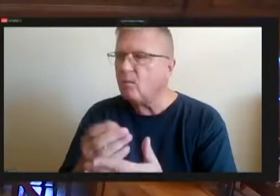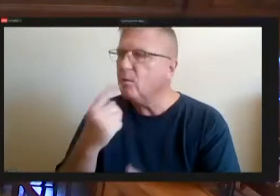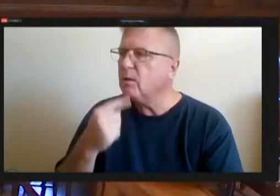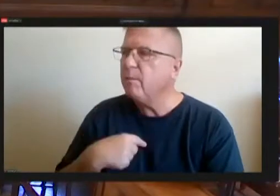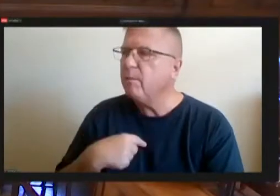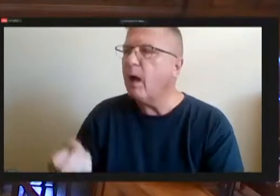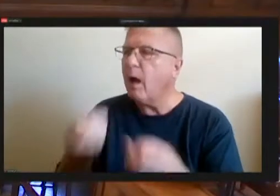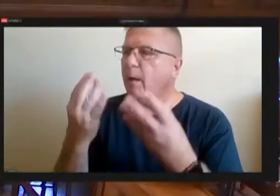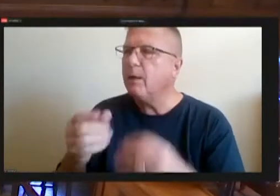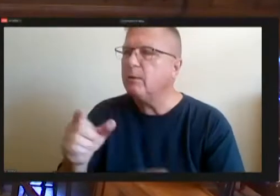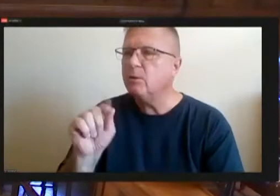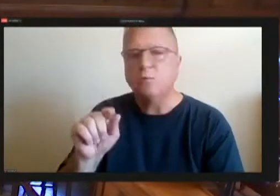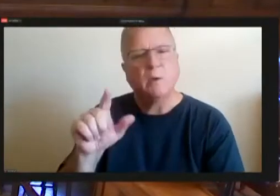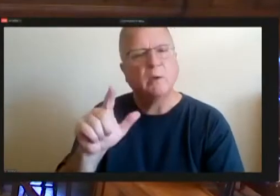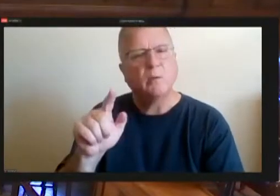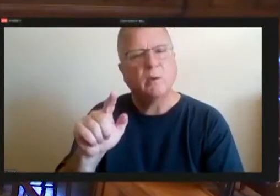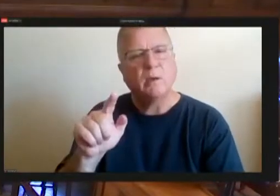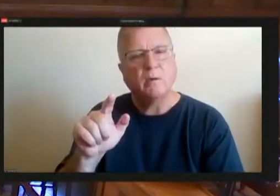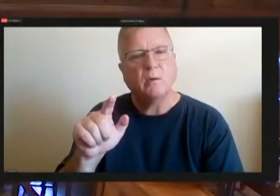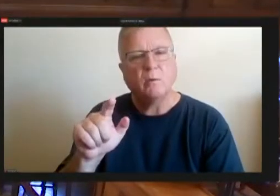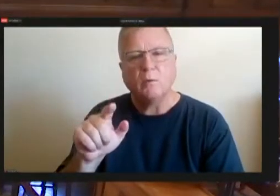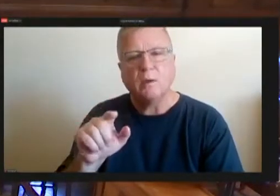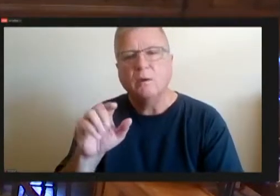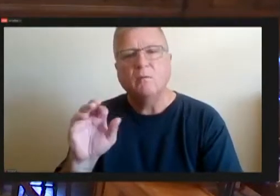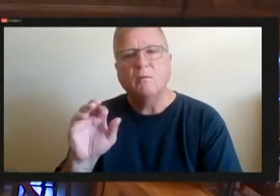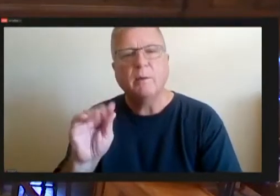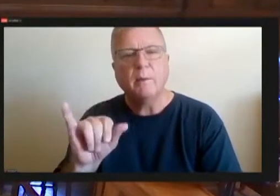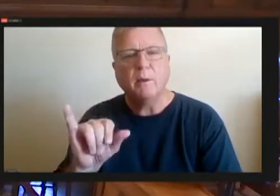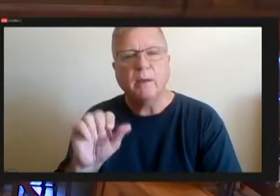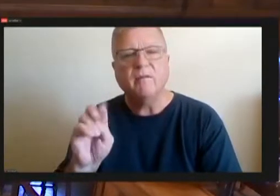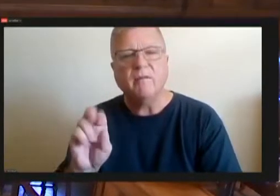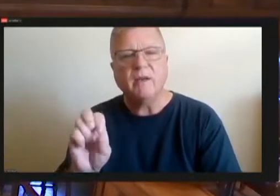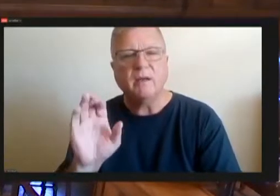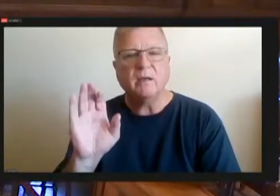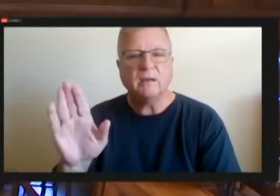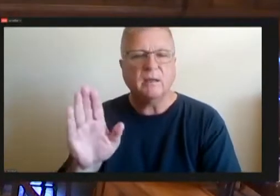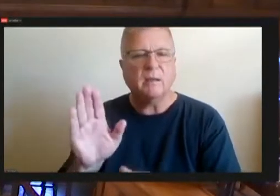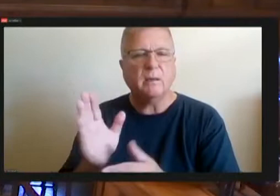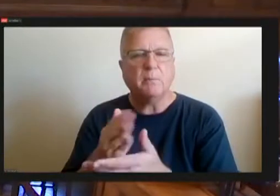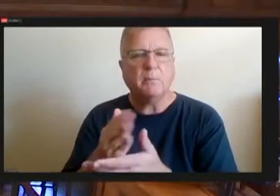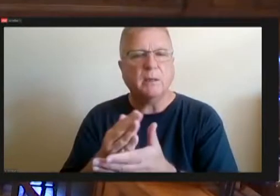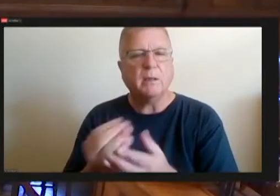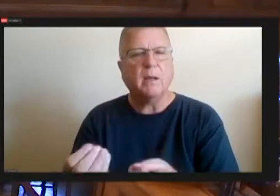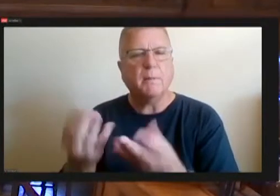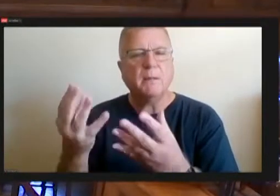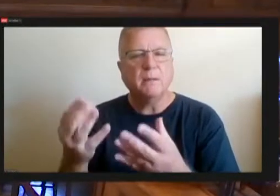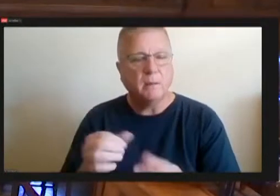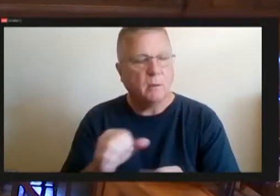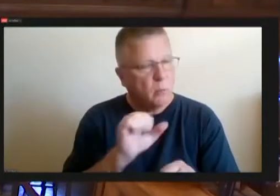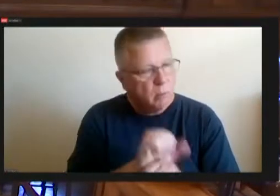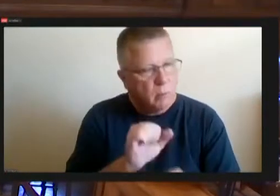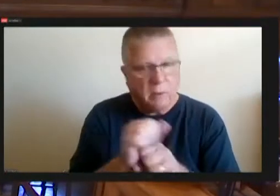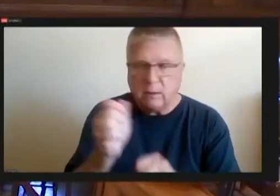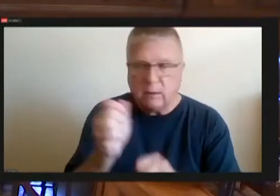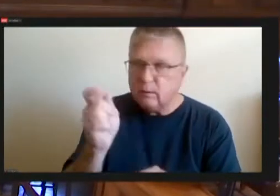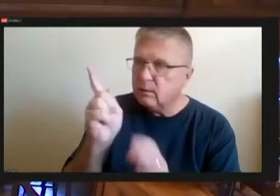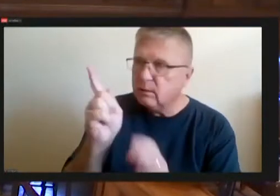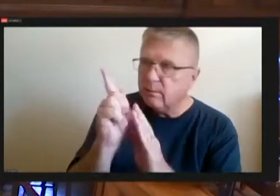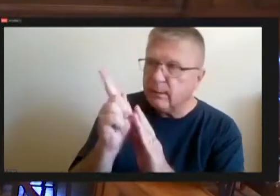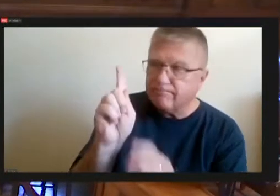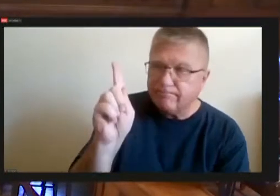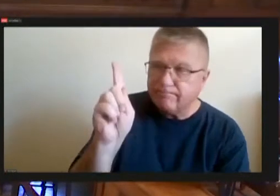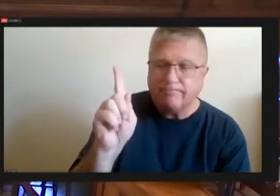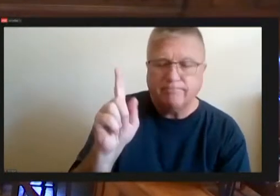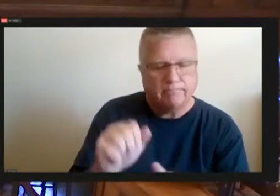I don't have any affairs budget was or employees.